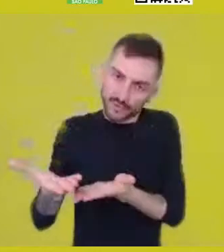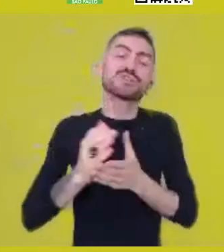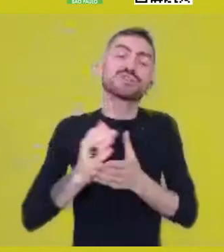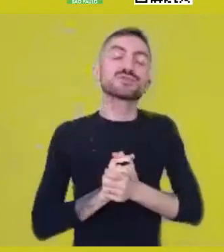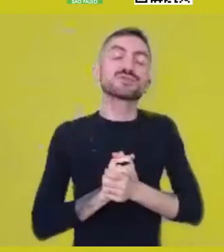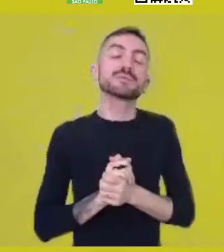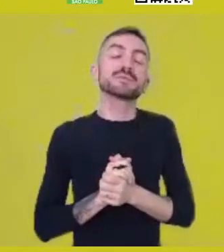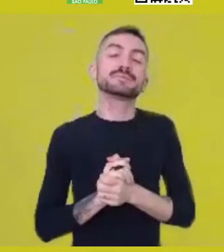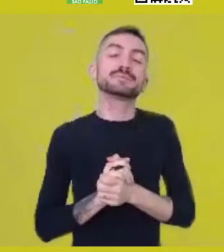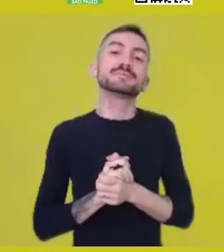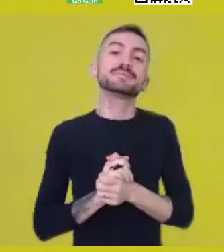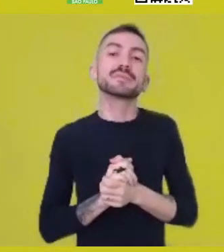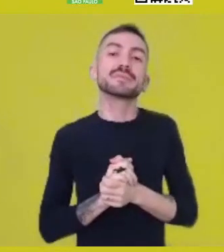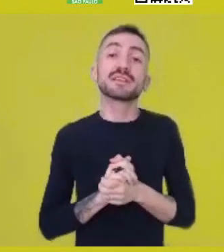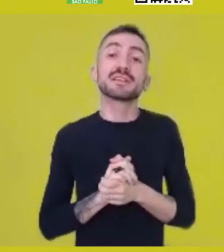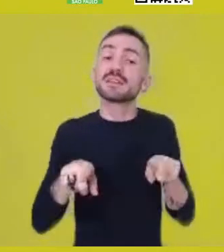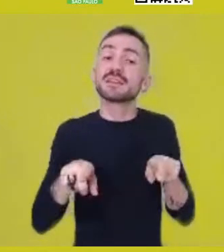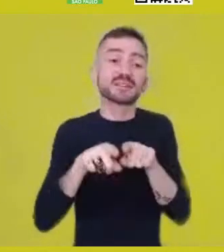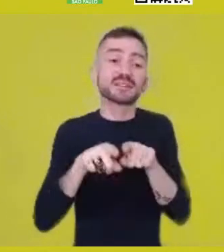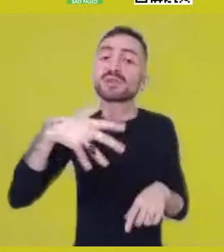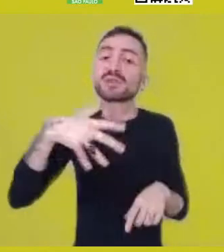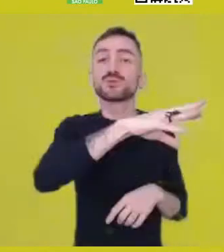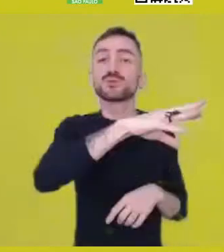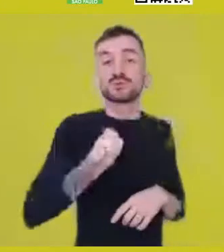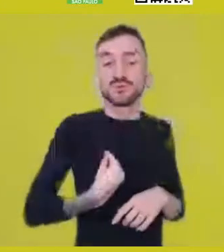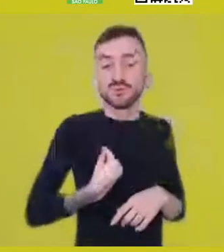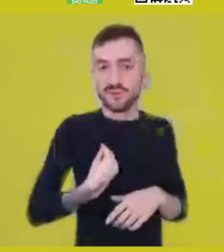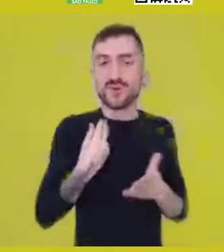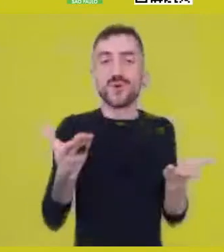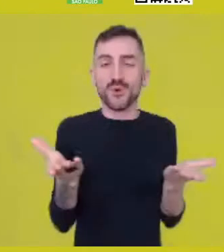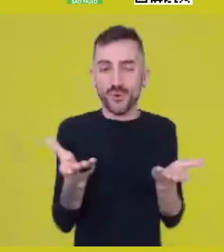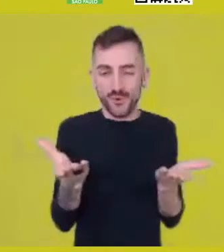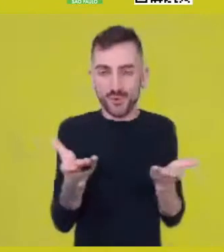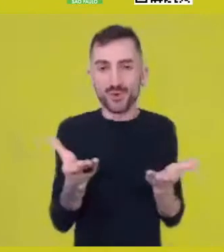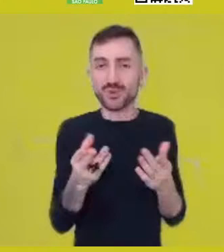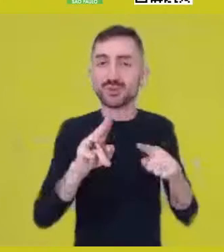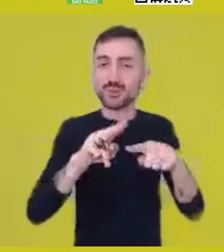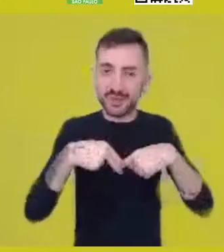and everyone who is here, who set aside some time for this chat.